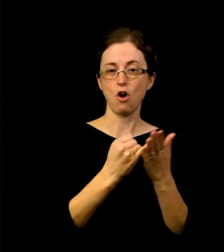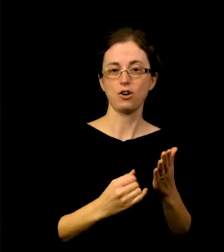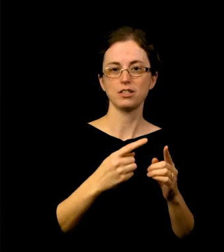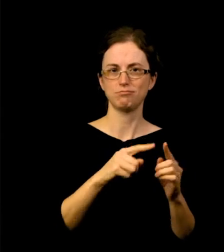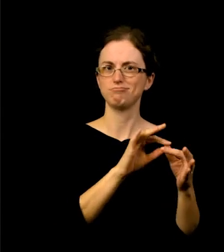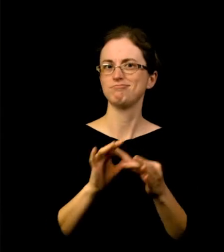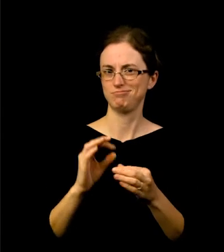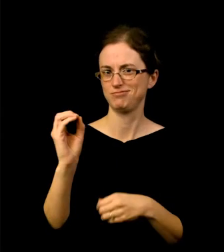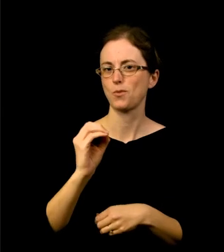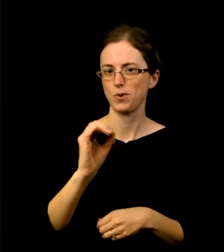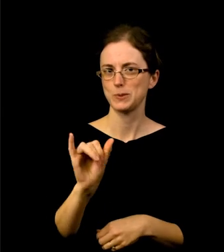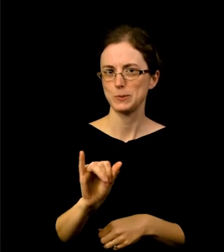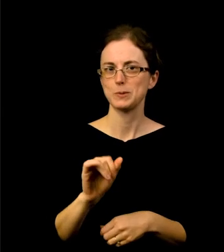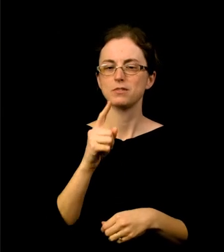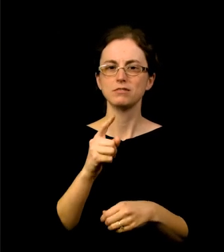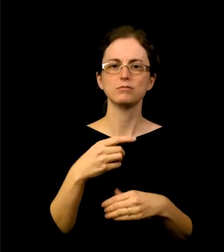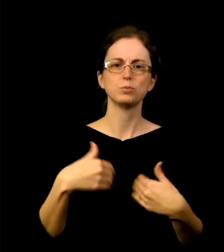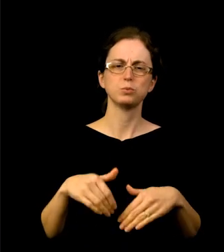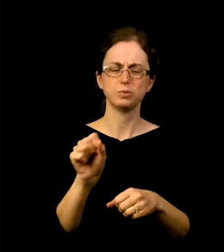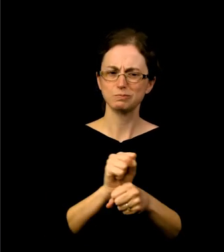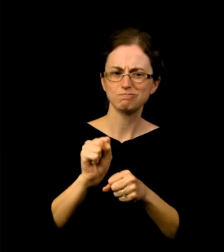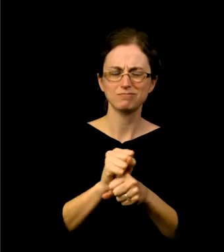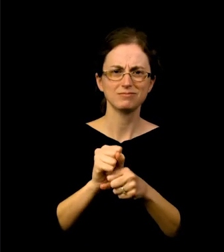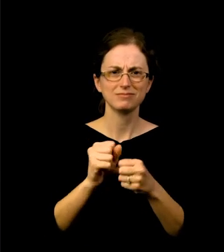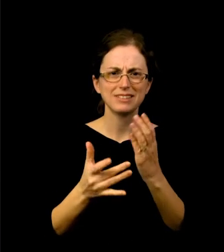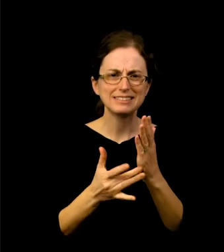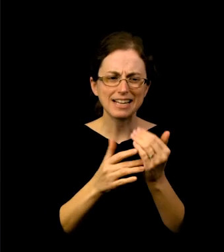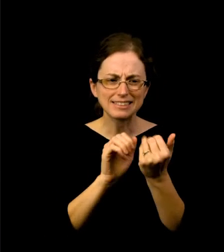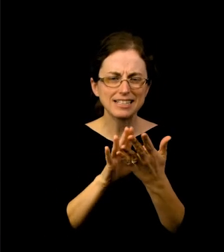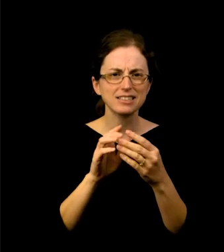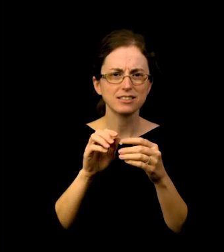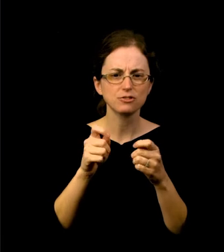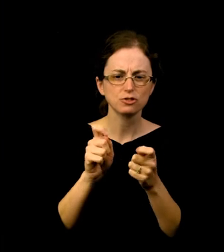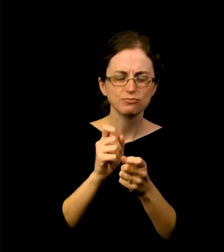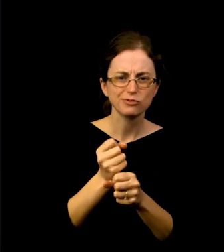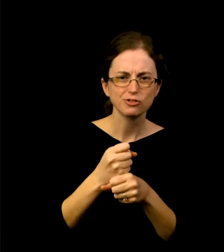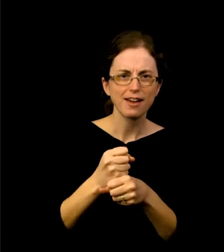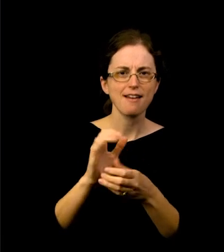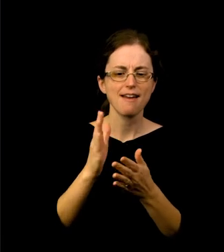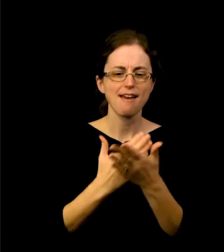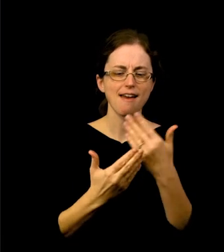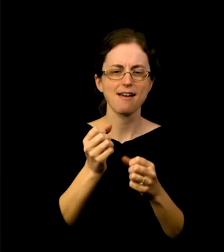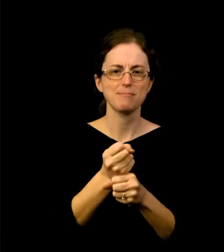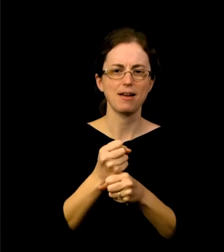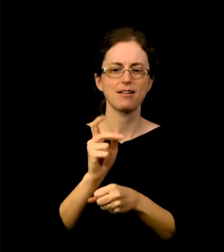to create delicate yet powerful works from handmade kapa paper patterned with hand-carved tools and natural pigments.